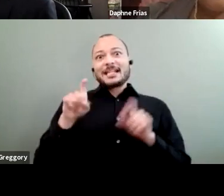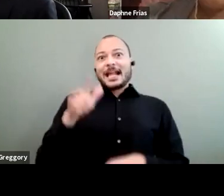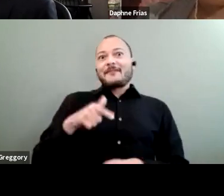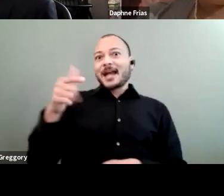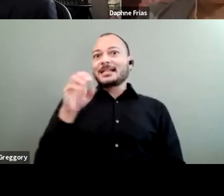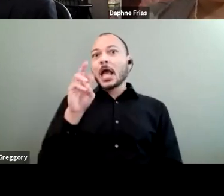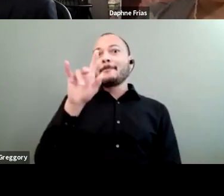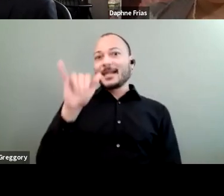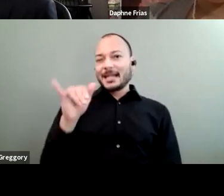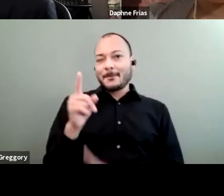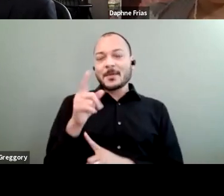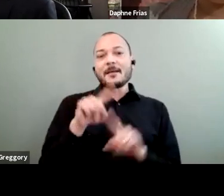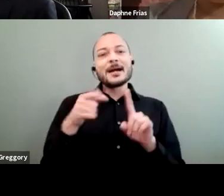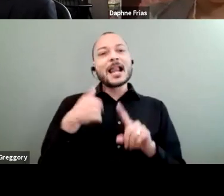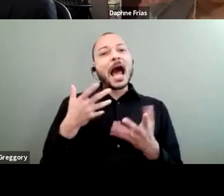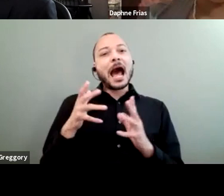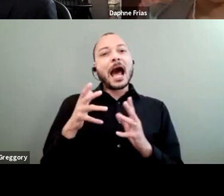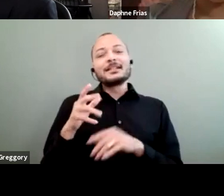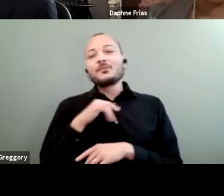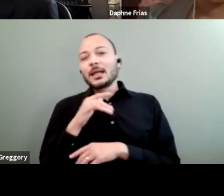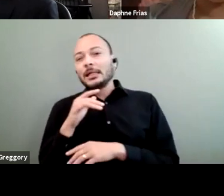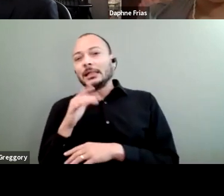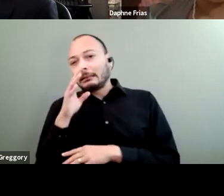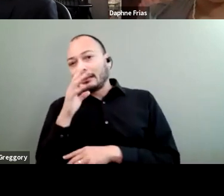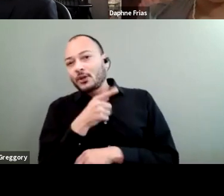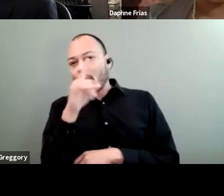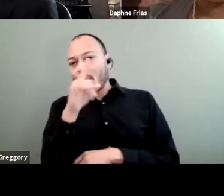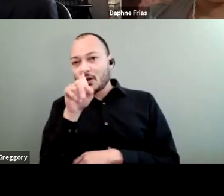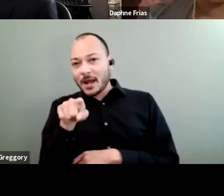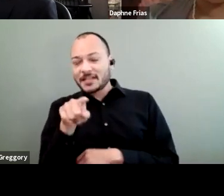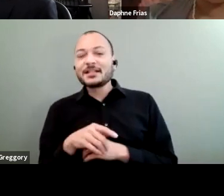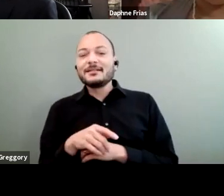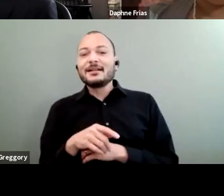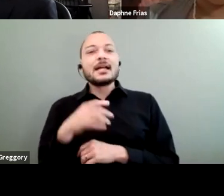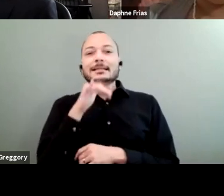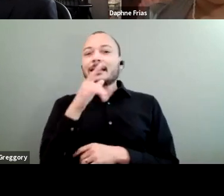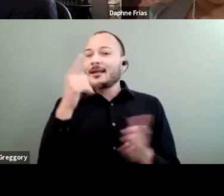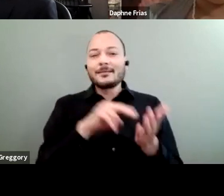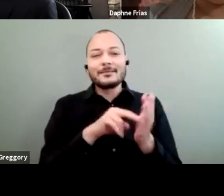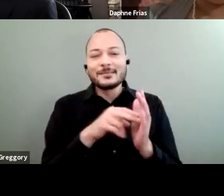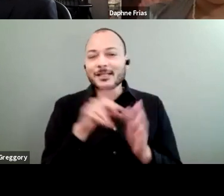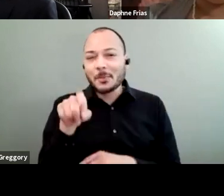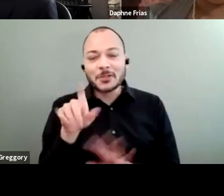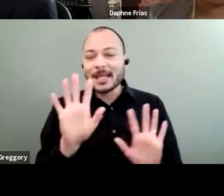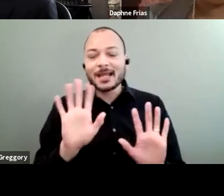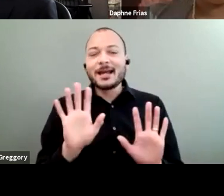But I didn't want to duck one question that was directed at MacArthur Foundation. It's not meant to be a... This is not supposed to be a bumper sticker for McArthur,